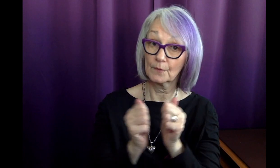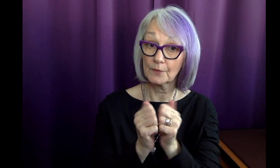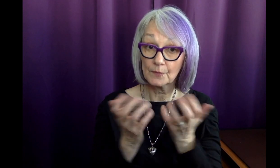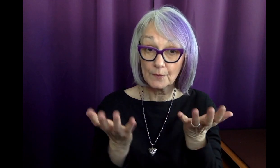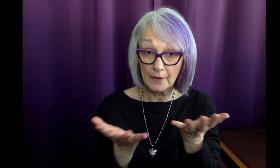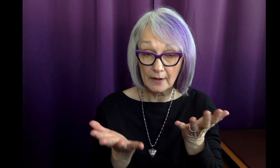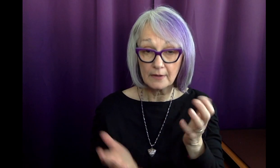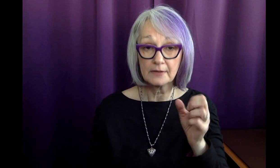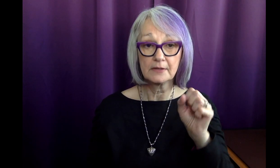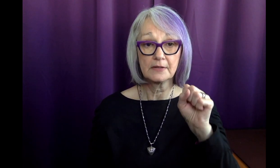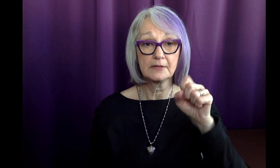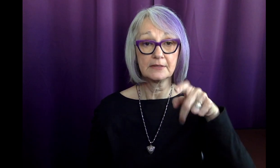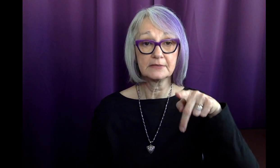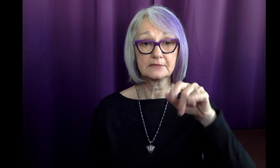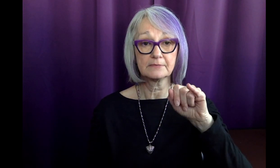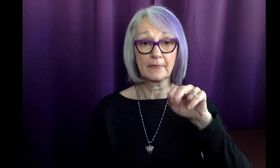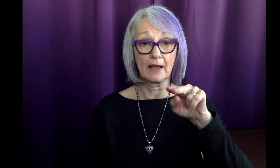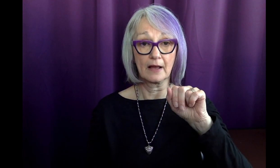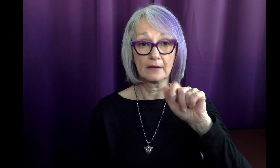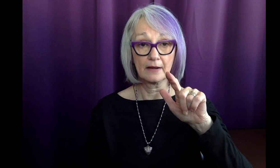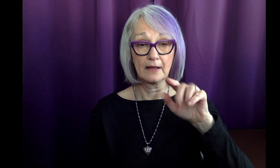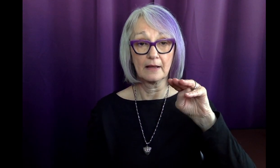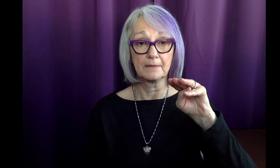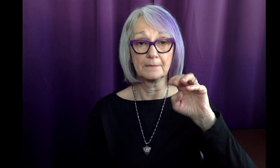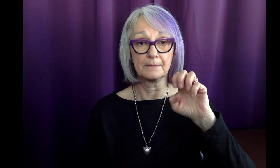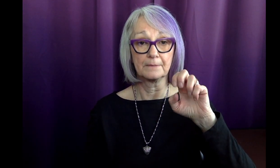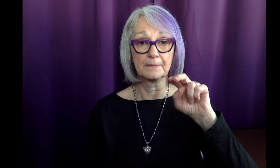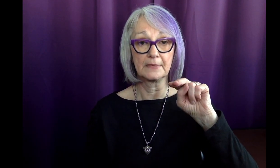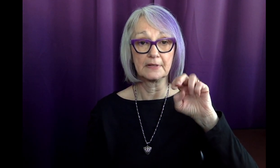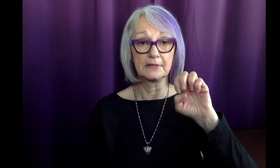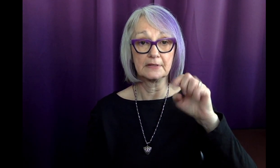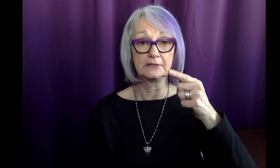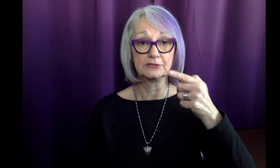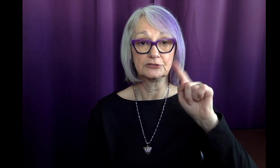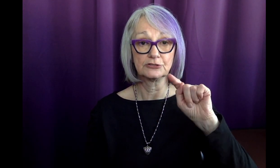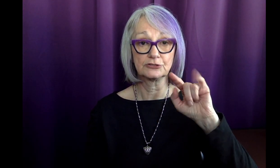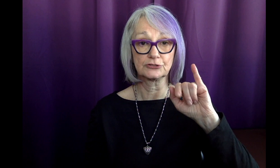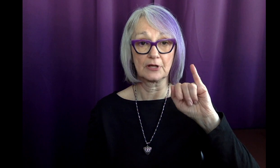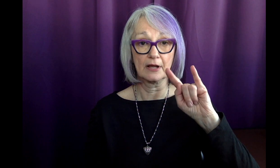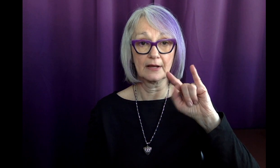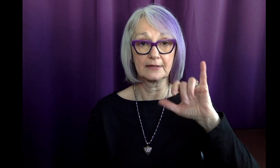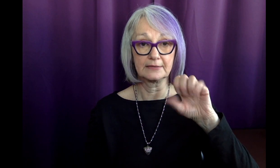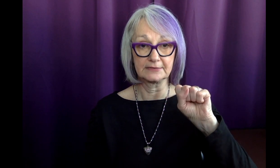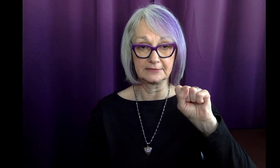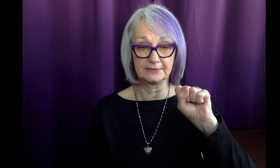She had a disease called spinal meningitis